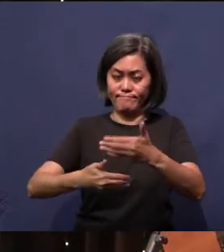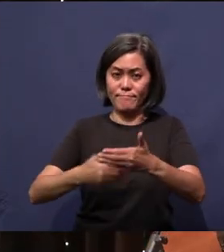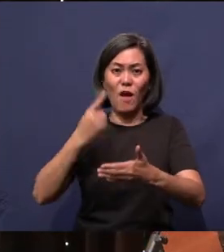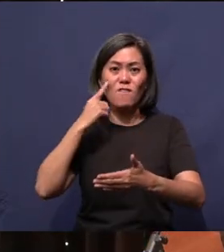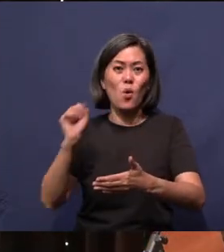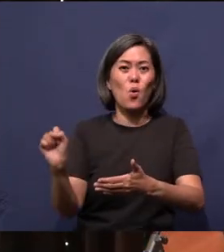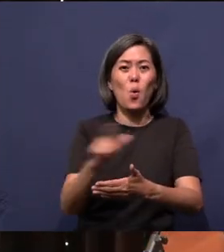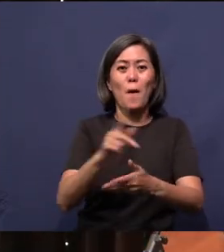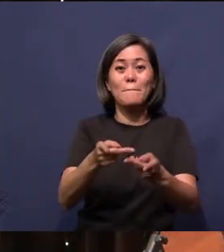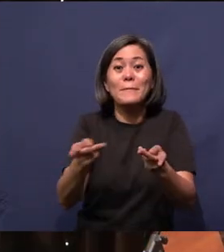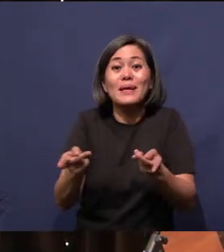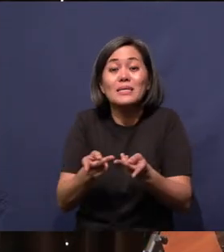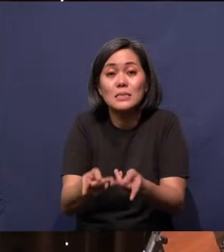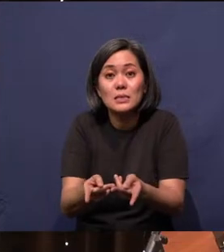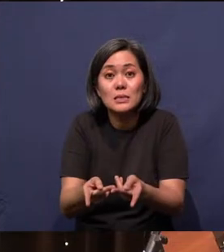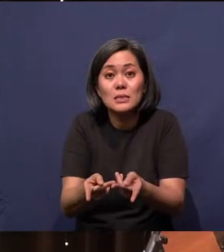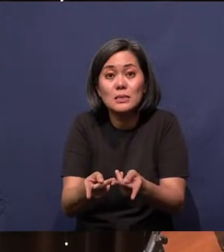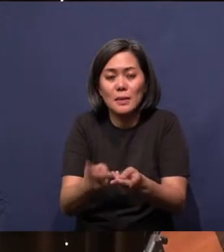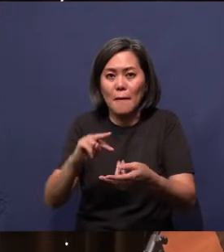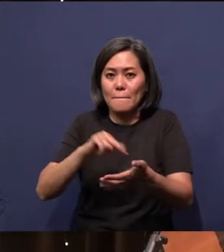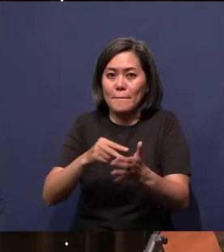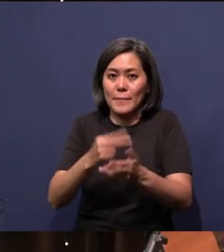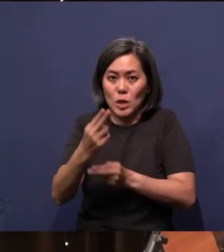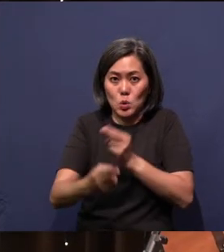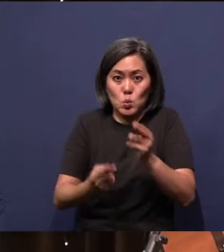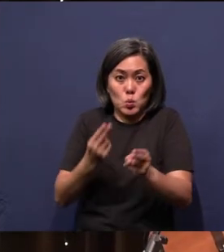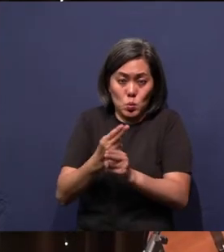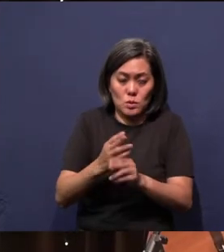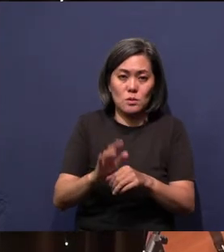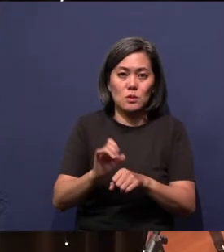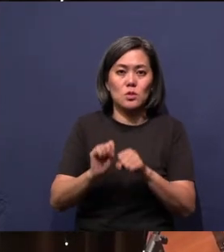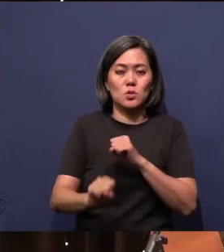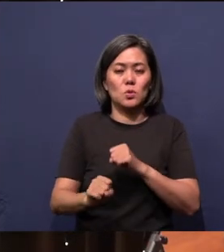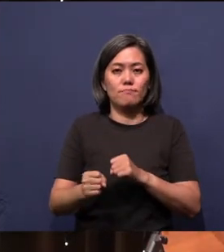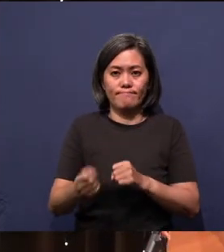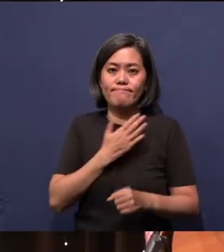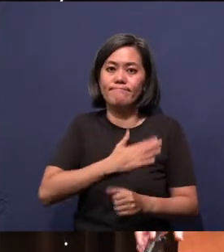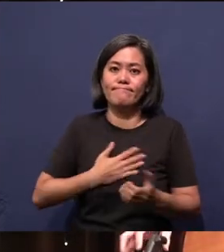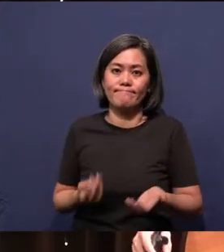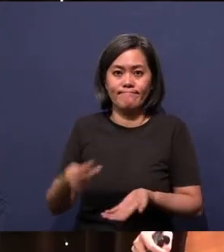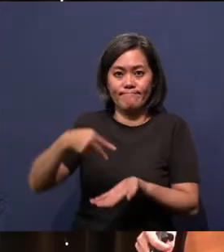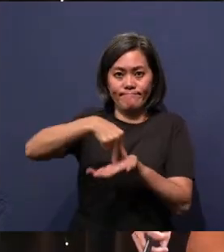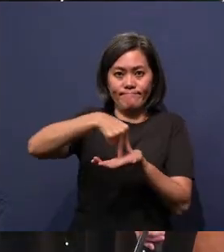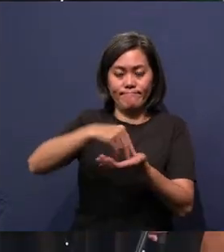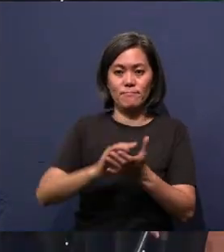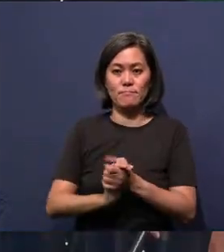Alright, so that's what it means. So please can you rise and will you just declare